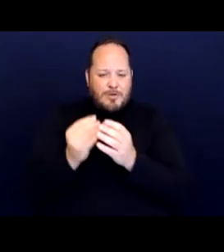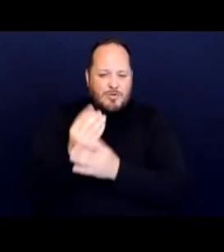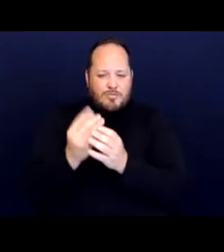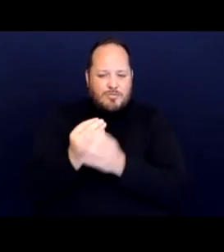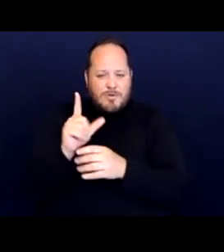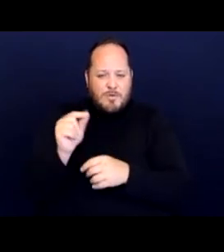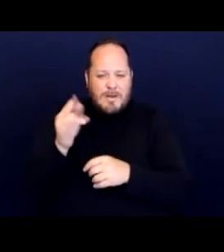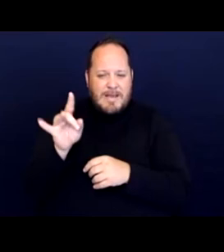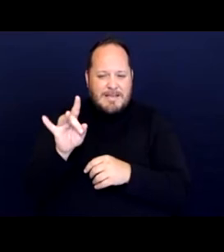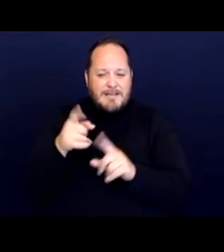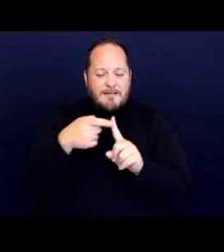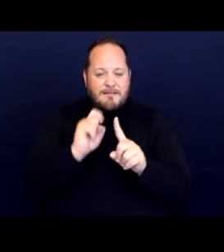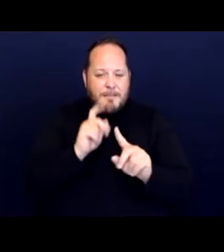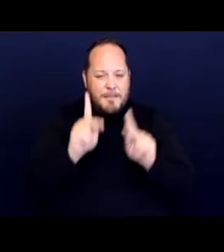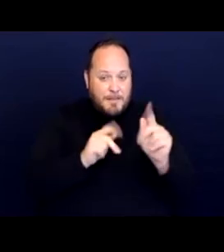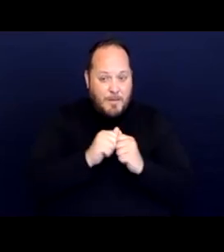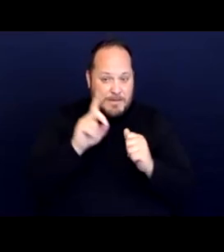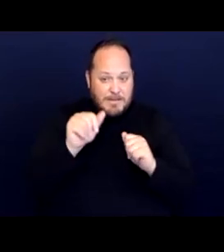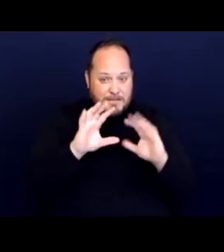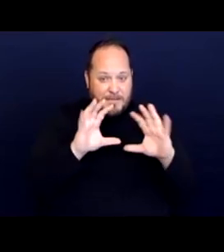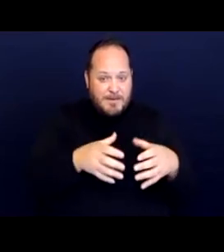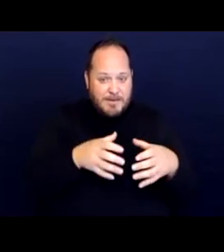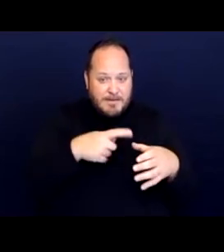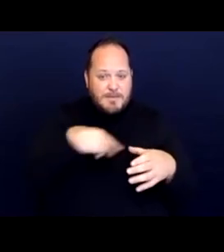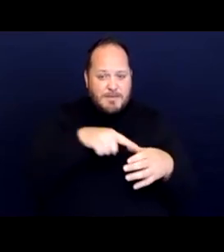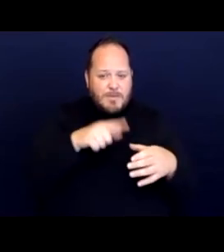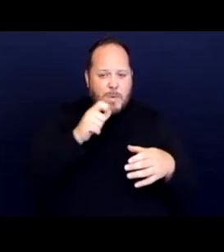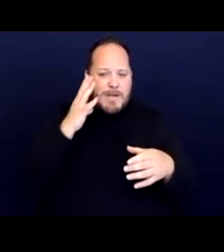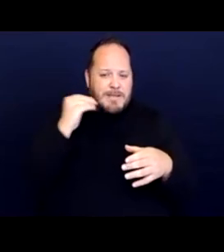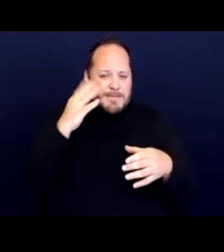by people with disabilities, experiencing homelessness